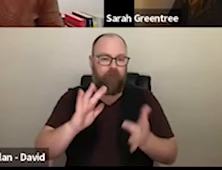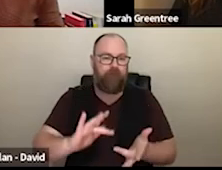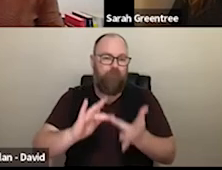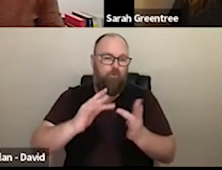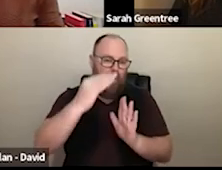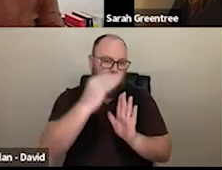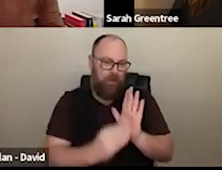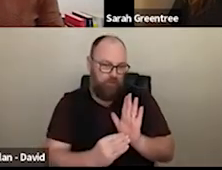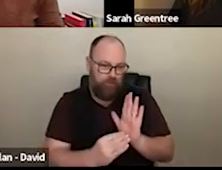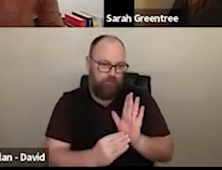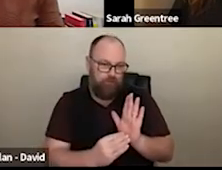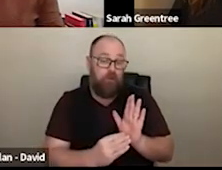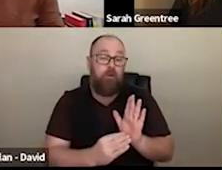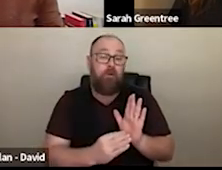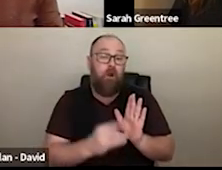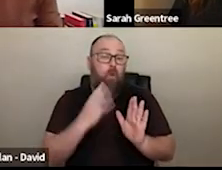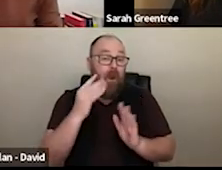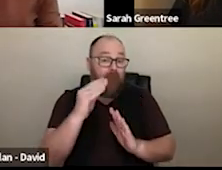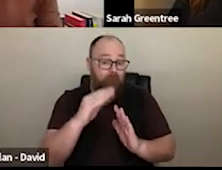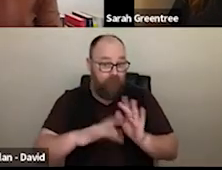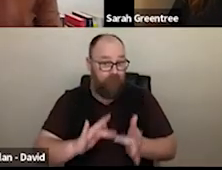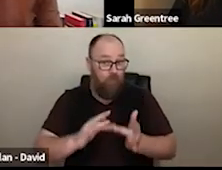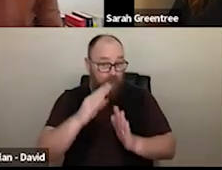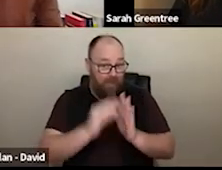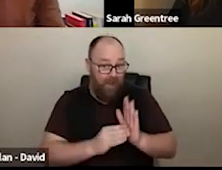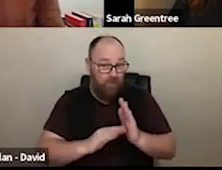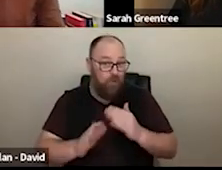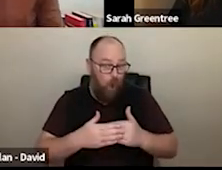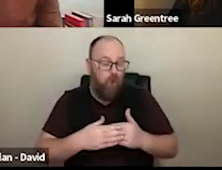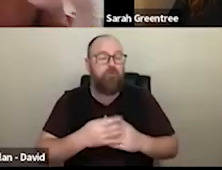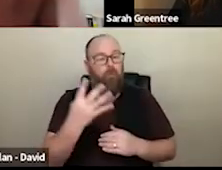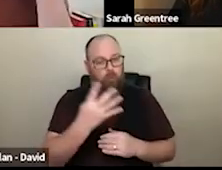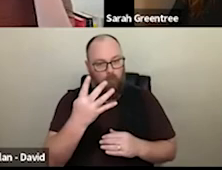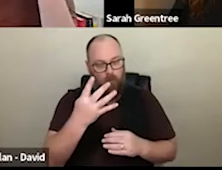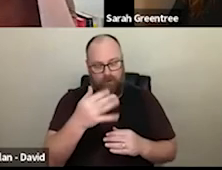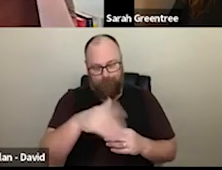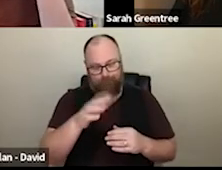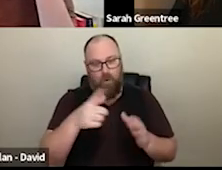with a closing date of that application, full application in August, decisions will then be us with a closing date of that application, full application in August decisions, then,